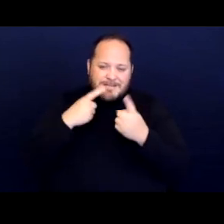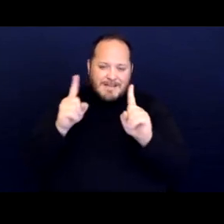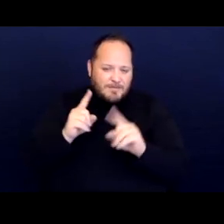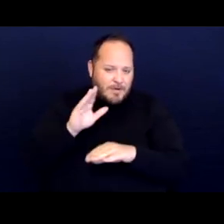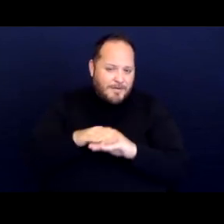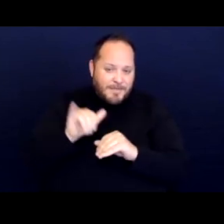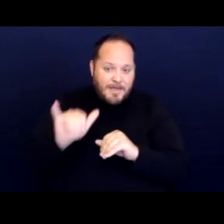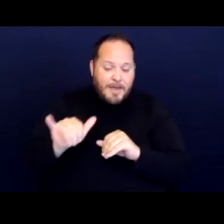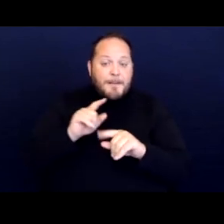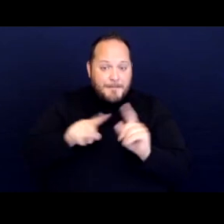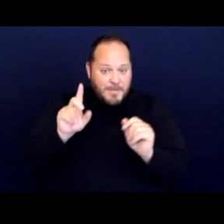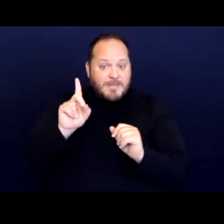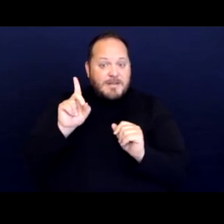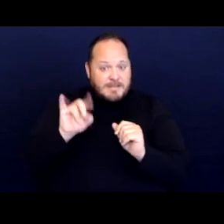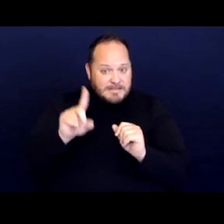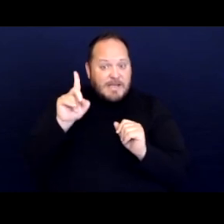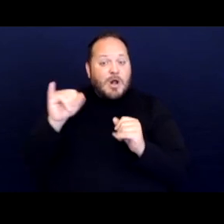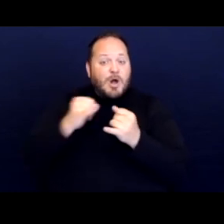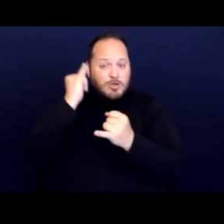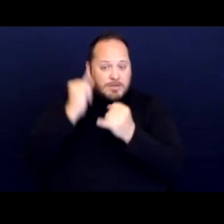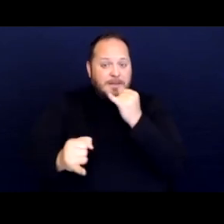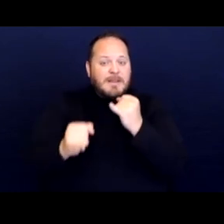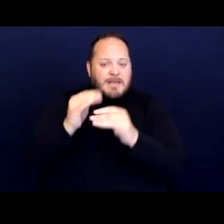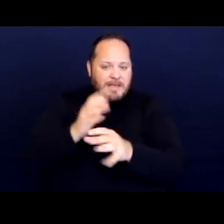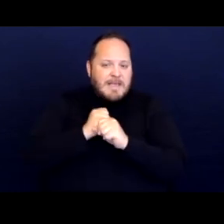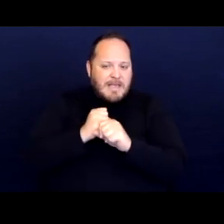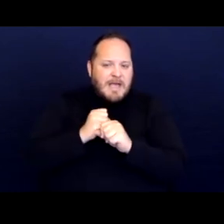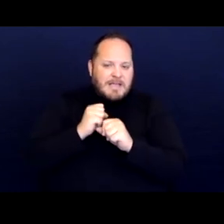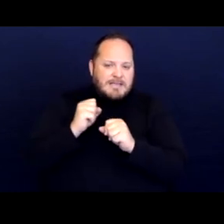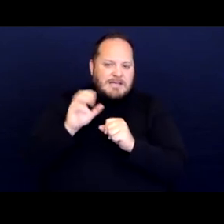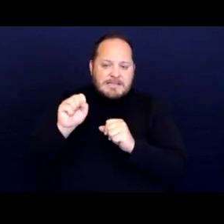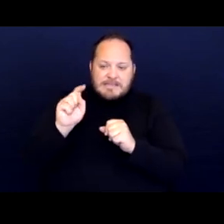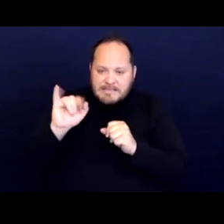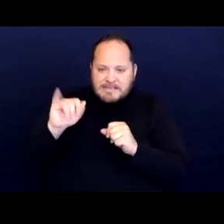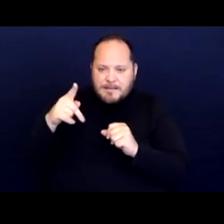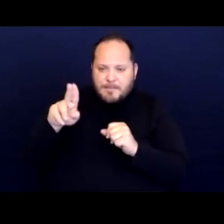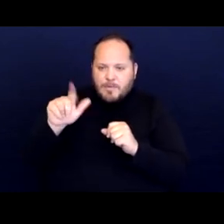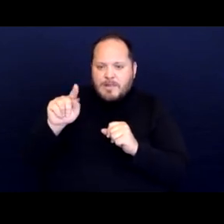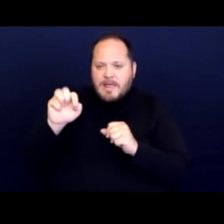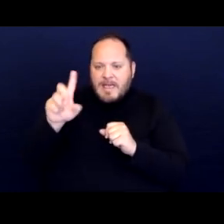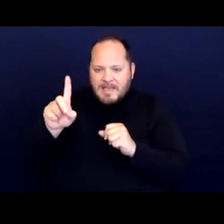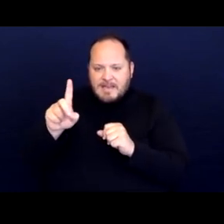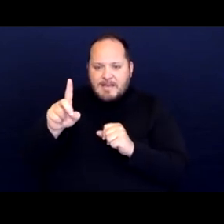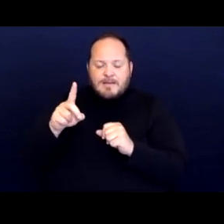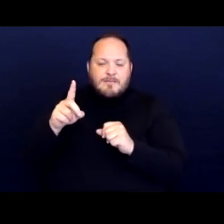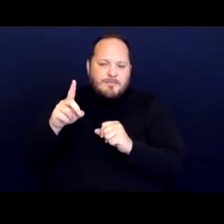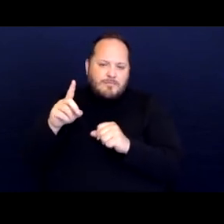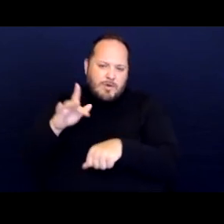but they did ultimately get a stipulated preliminary injunction which we'll talk about in a second.